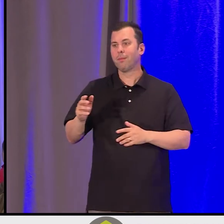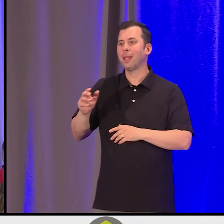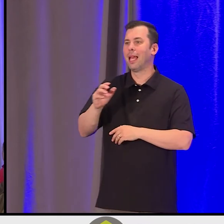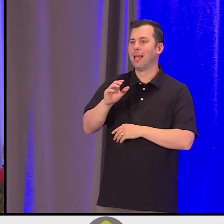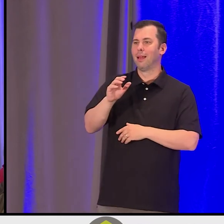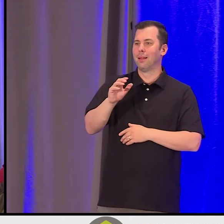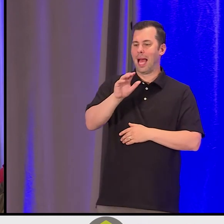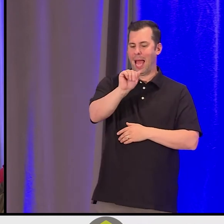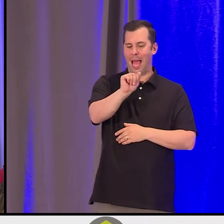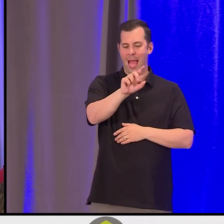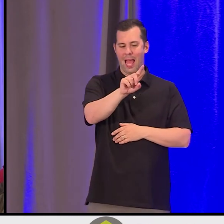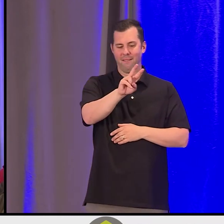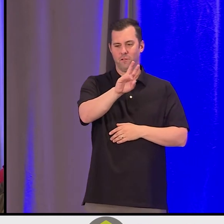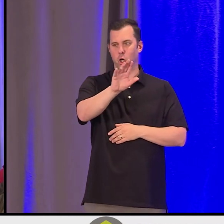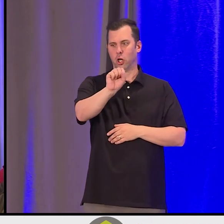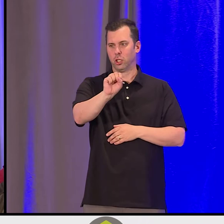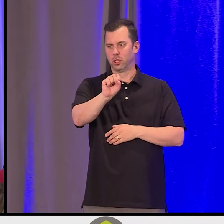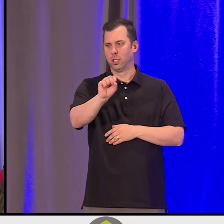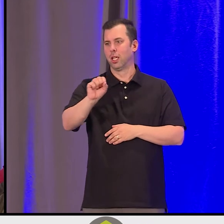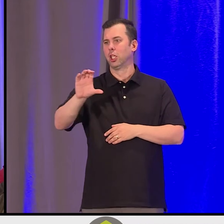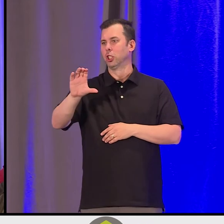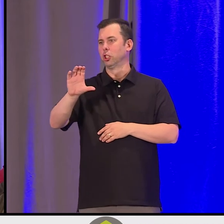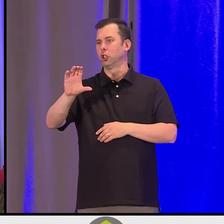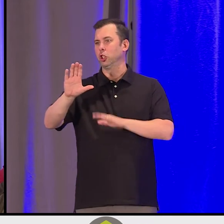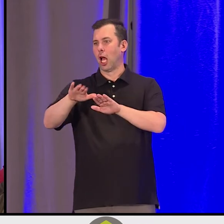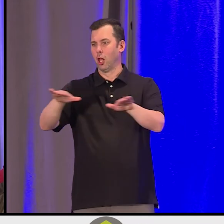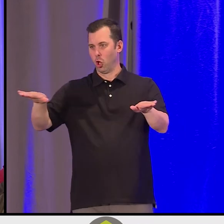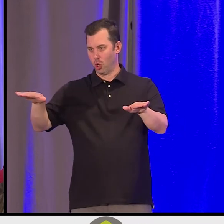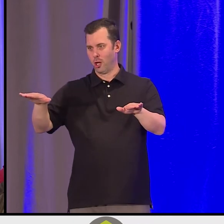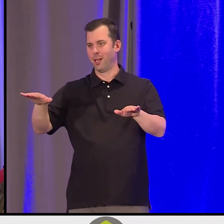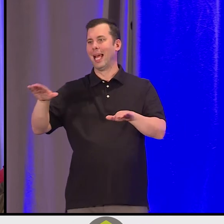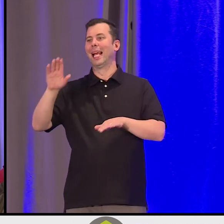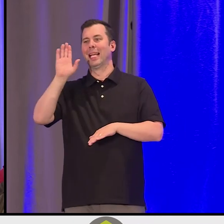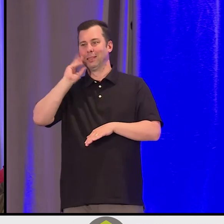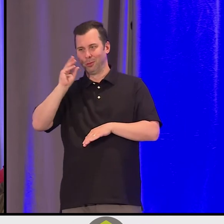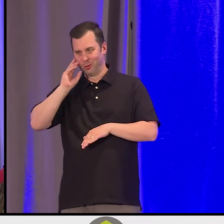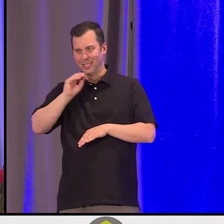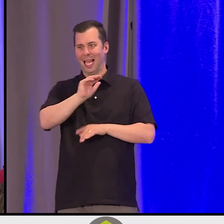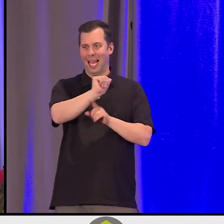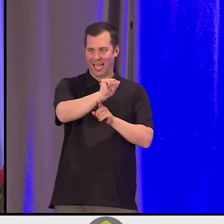I didn't know mine were adverse. They were common in my -- amongst my people. Common.